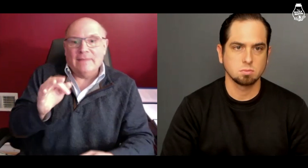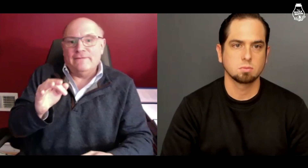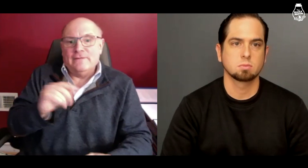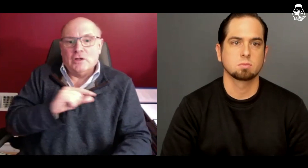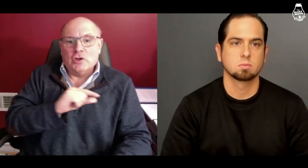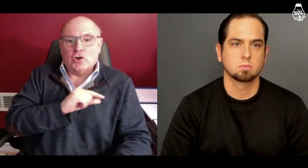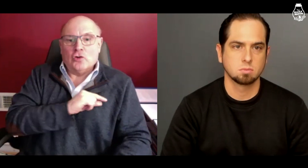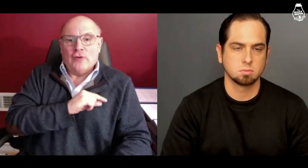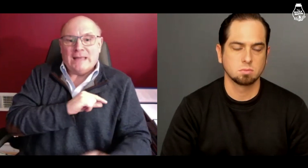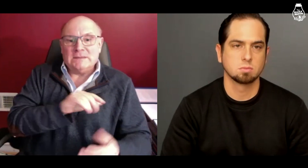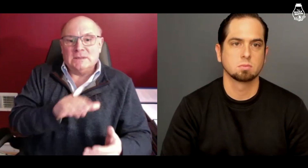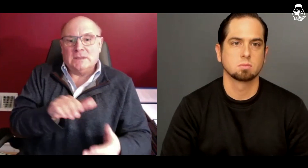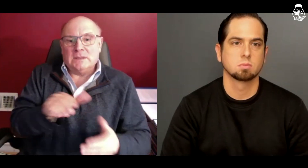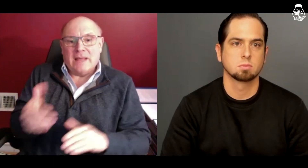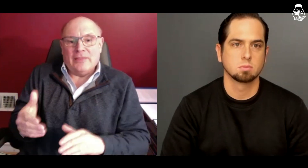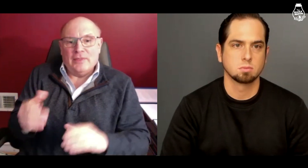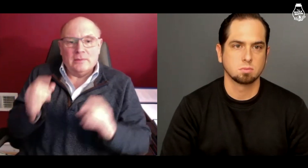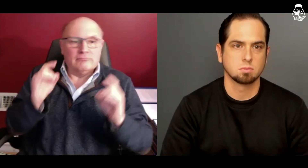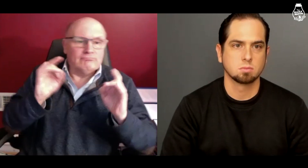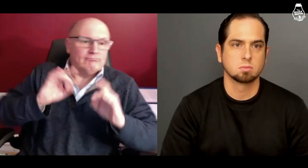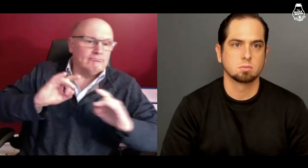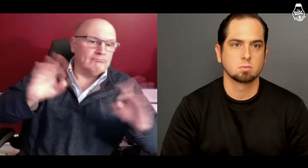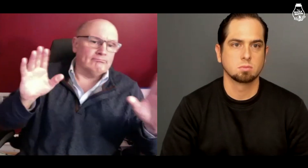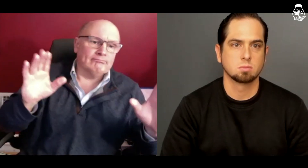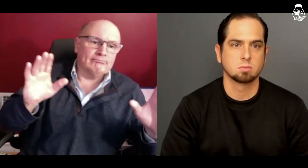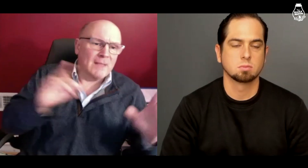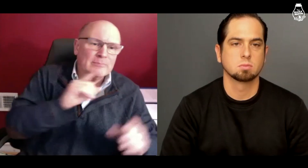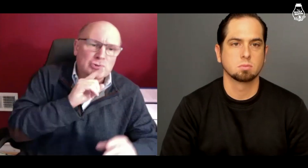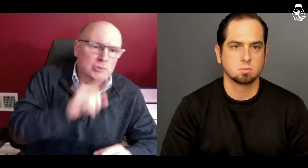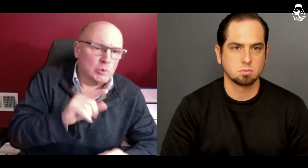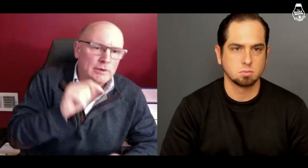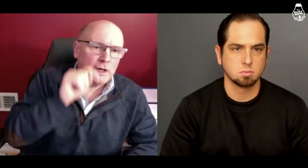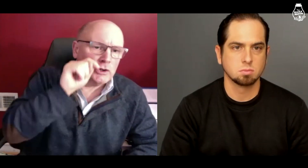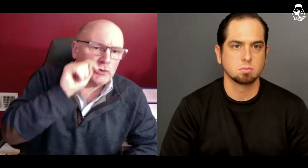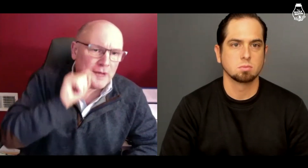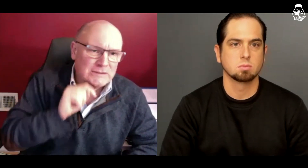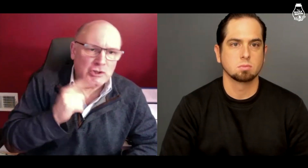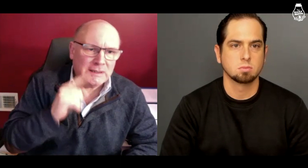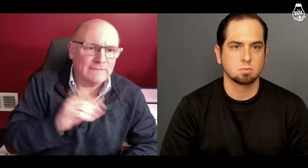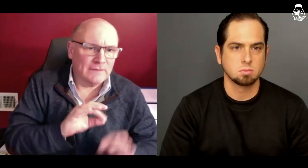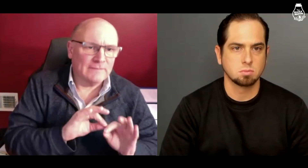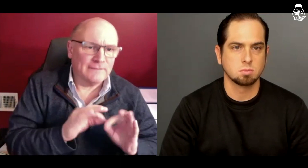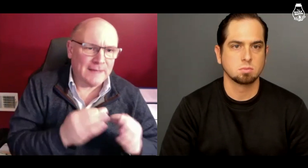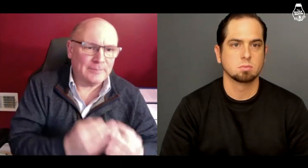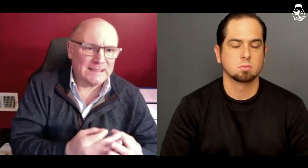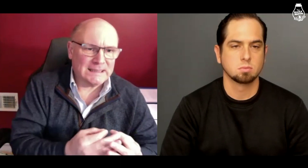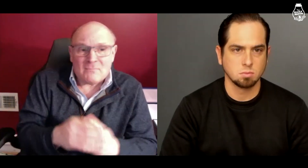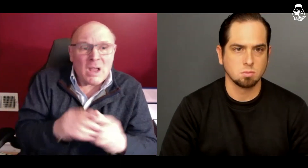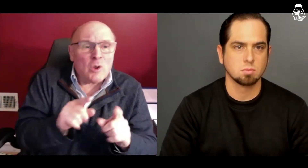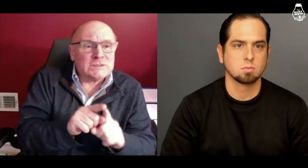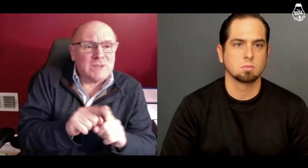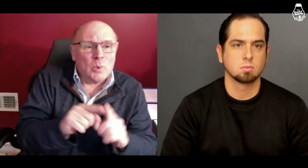If Grant's death was brutal. I'm sure it's tragic for the family.